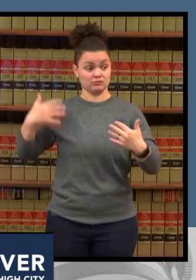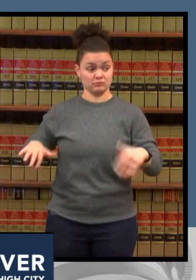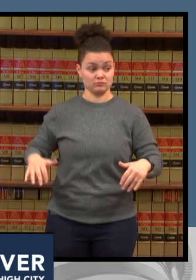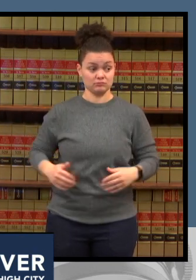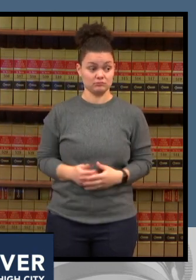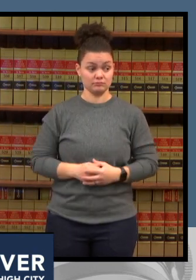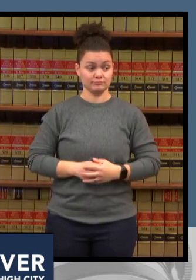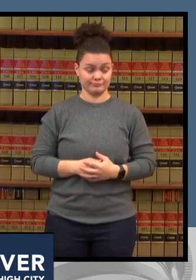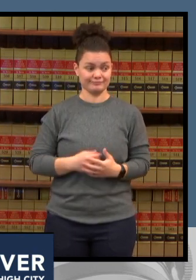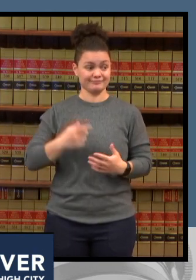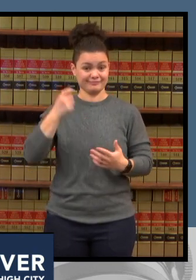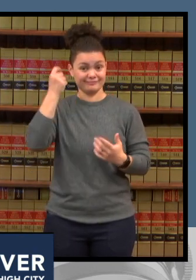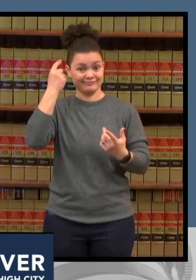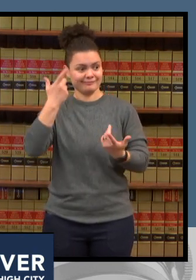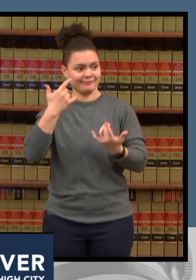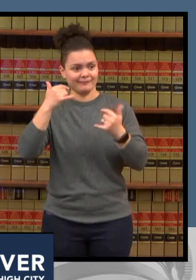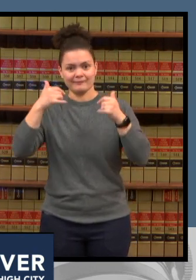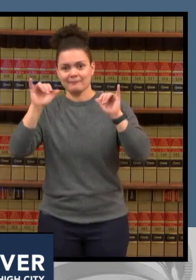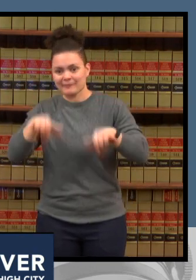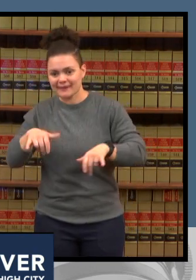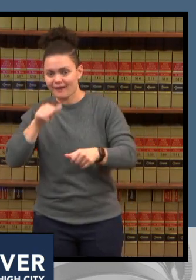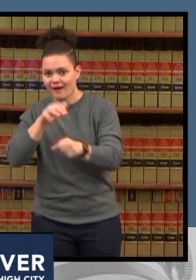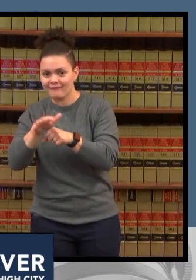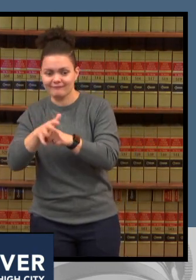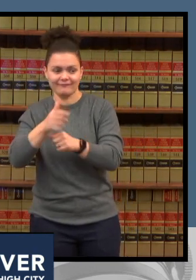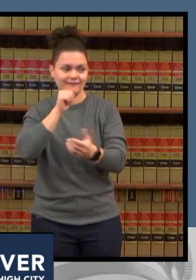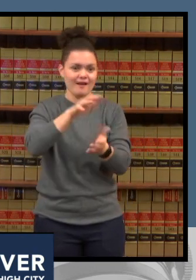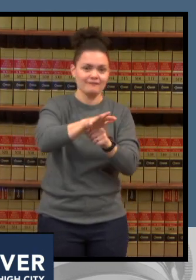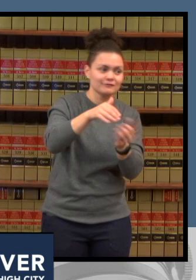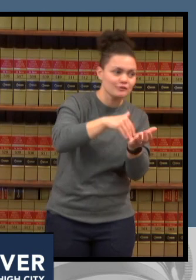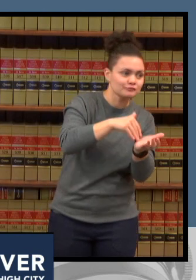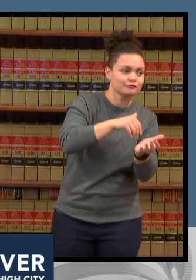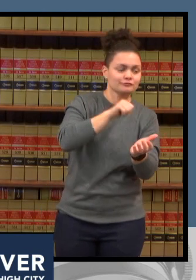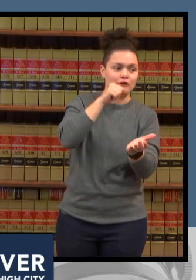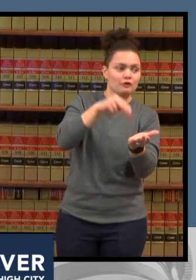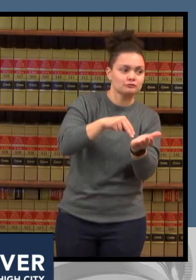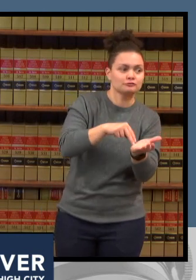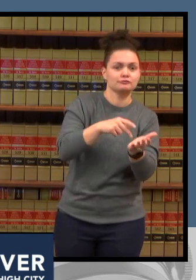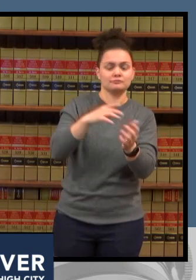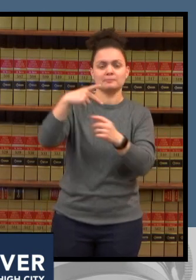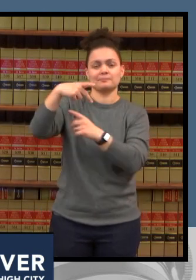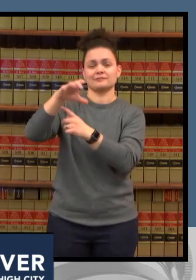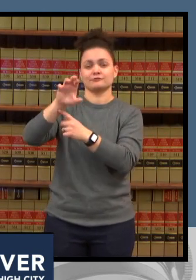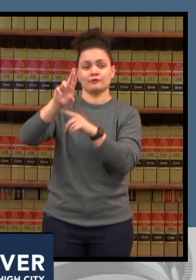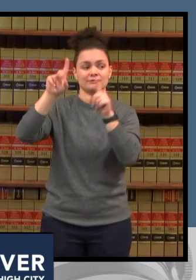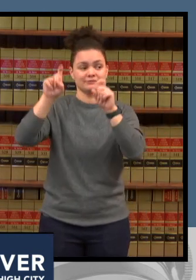as we can and again these are the pcr tests but there are long lines and there is a huge demand